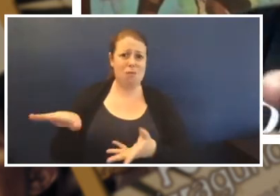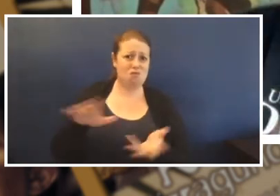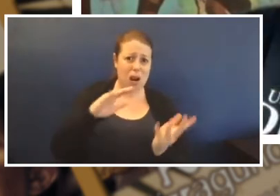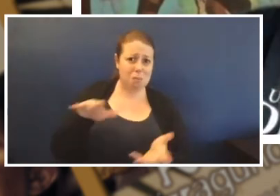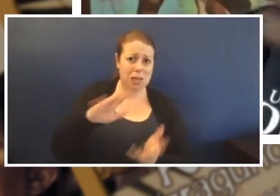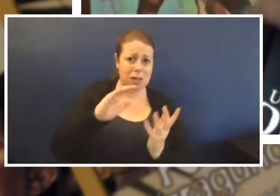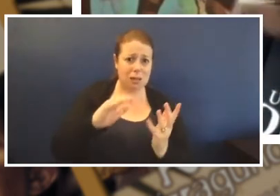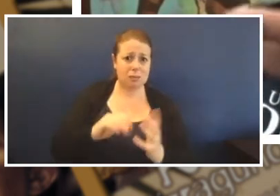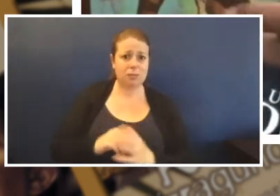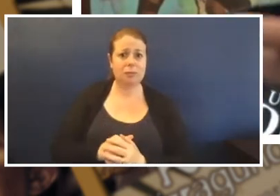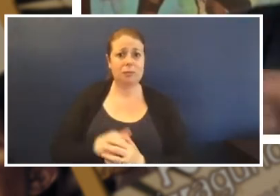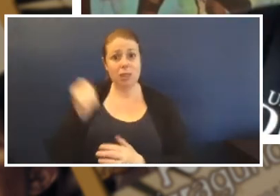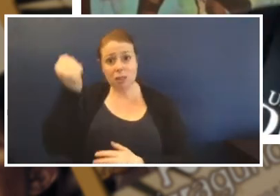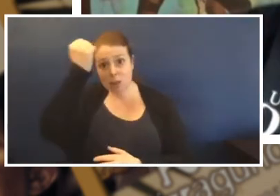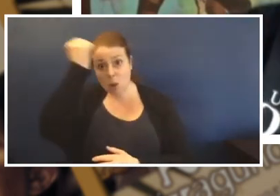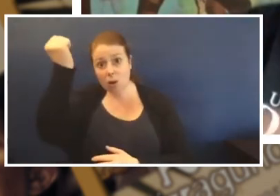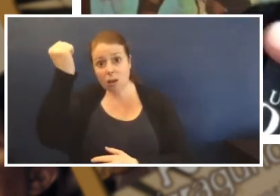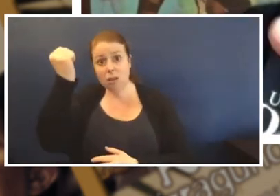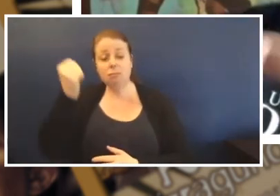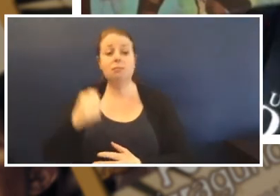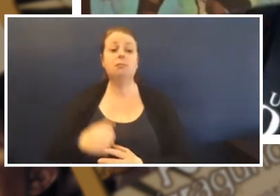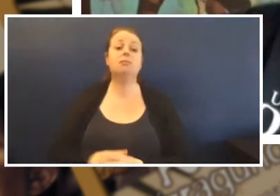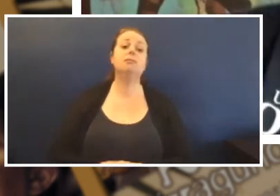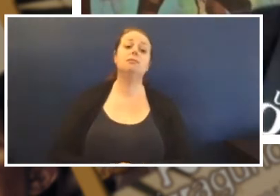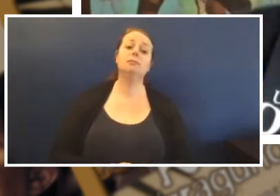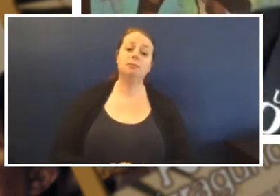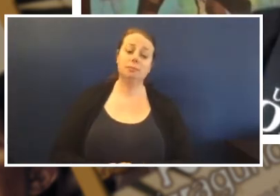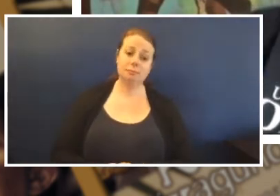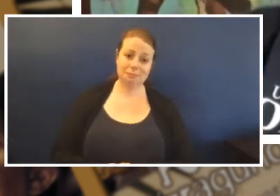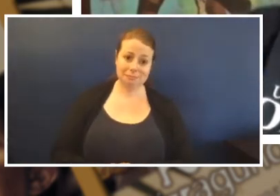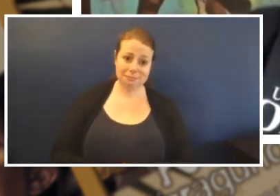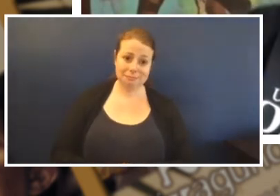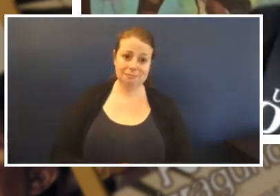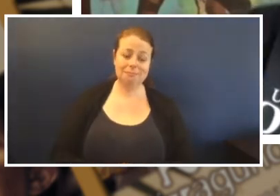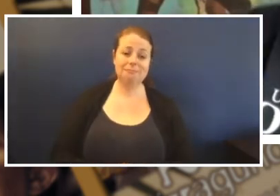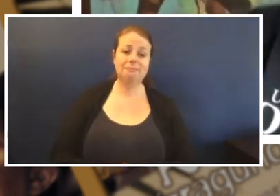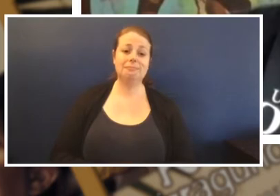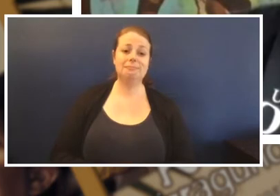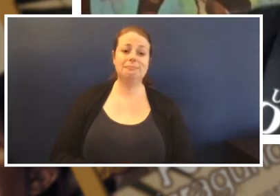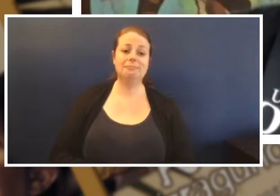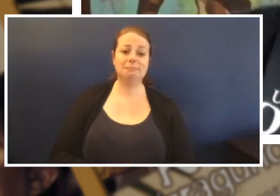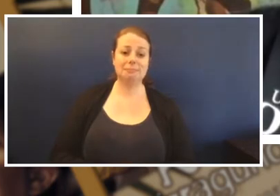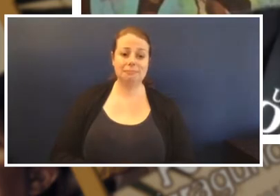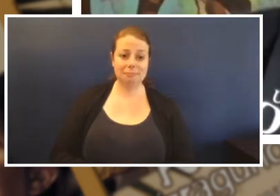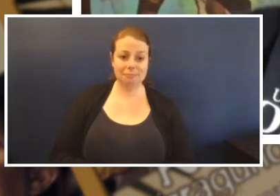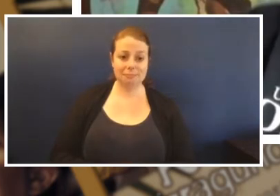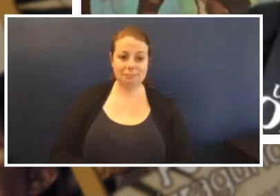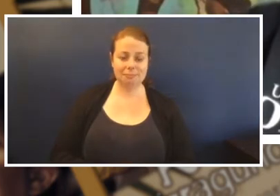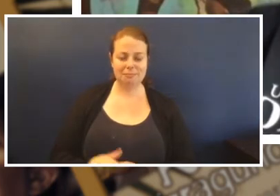which is football because they use the foot all the time, but I'm told by that by my soccer mate